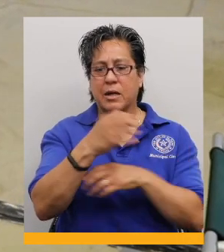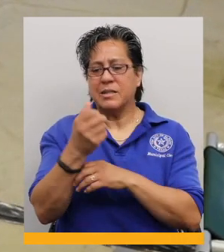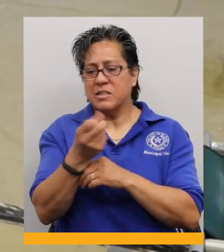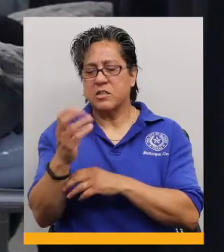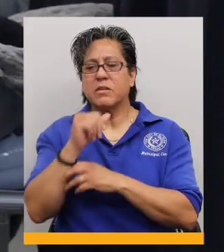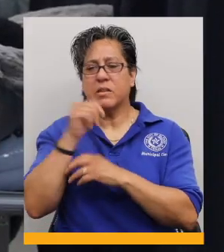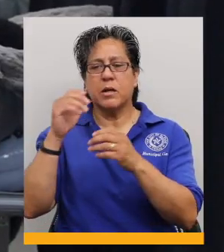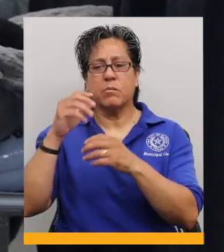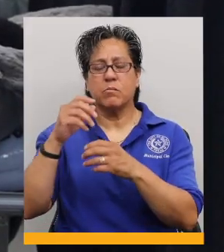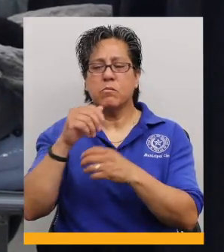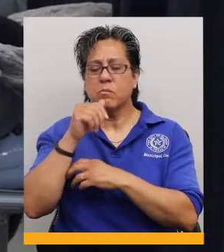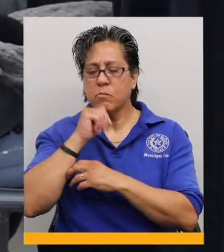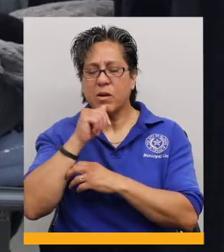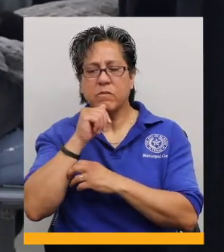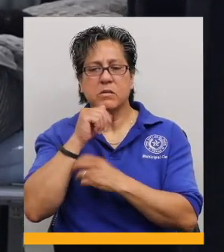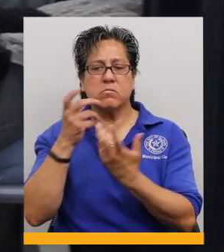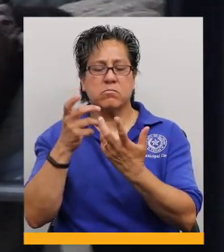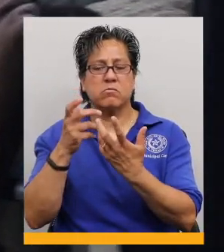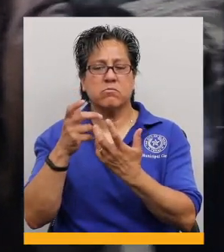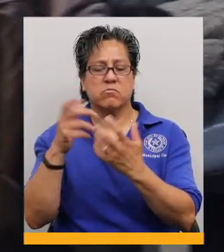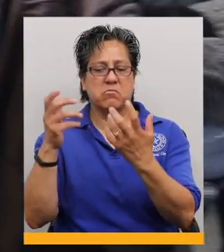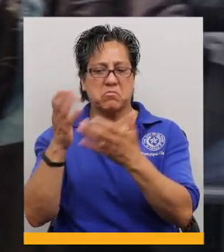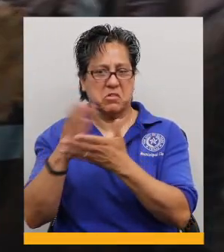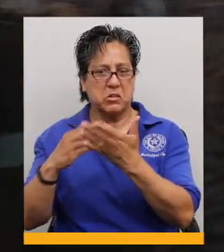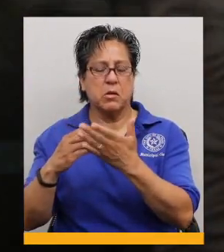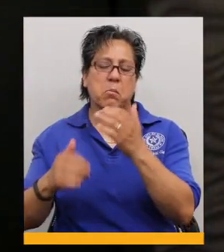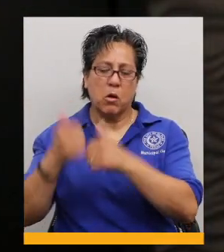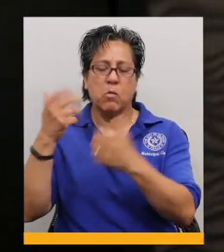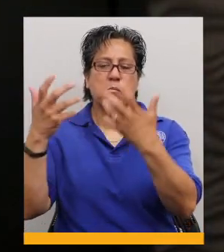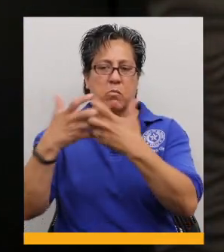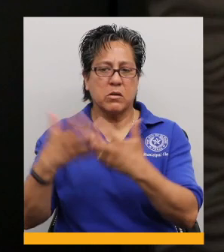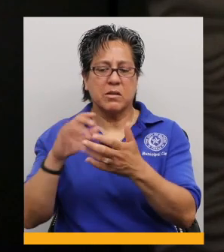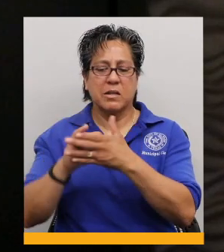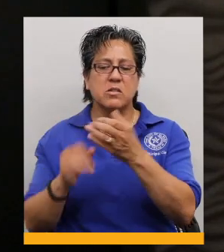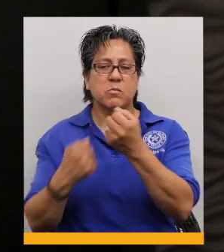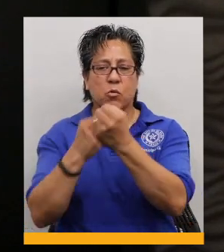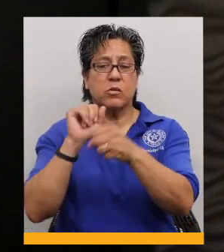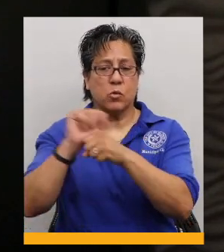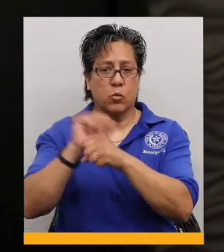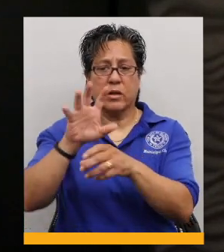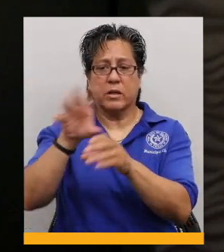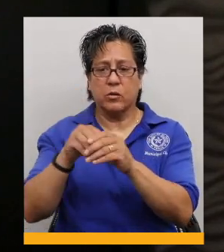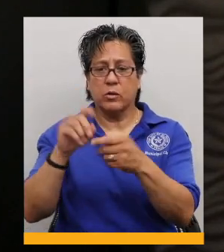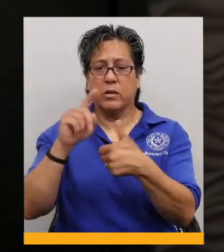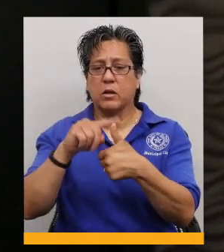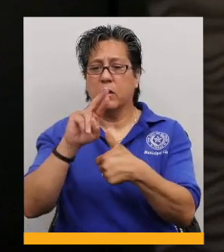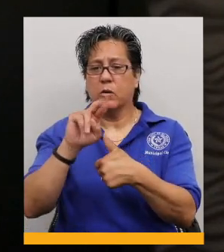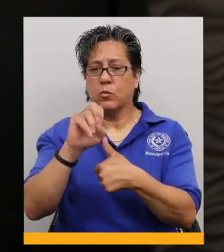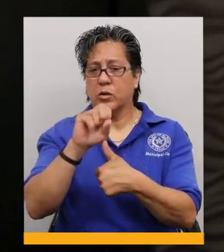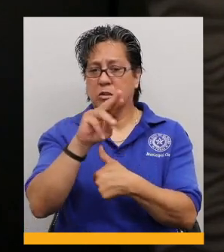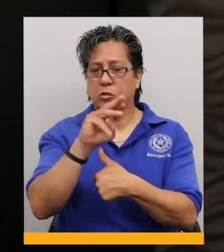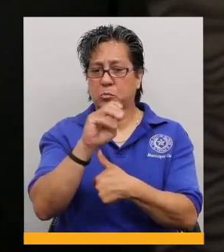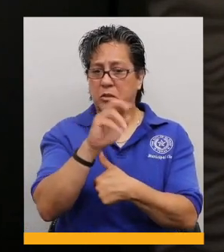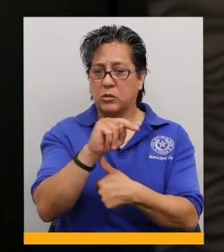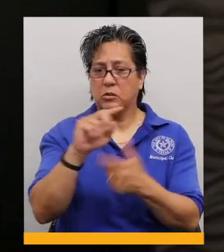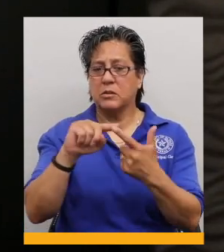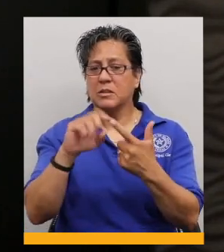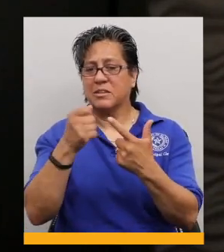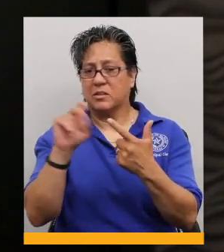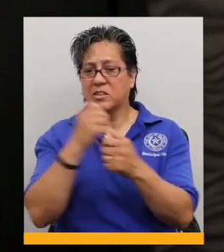and numerous non-profit private sector partners. Primarily partners supporting the work include the Rescue Mission, Salvation Army,